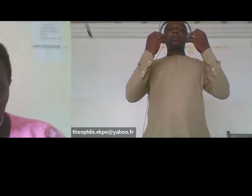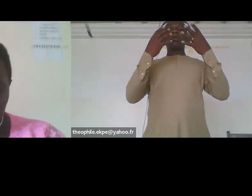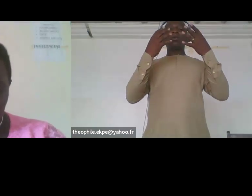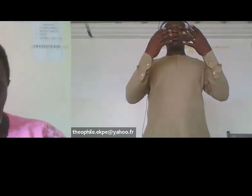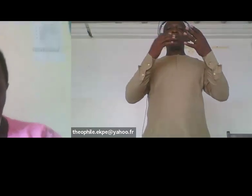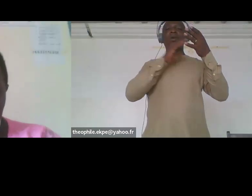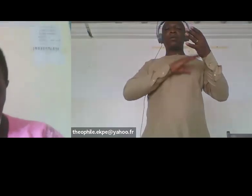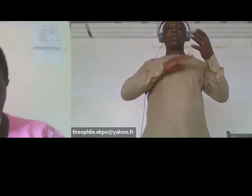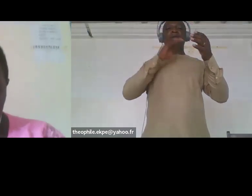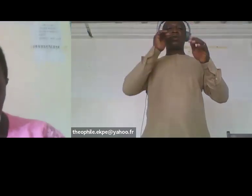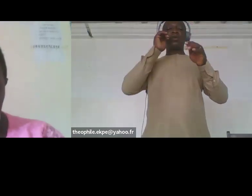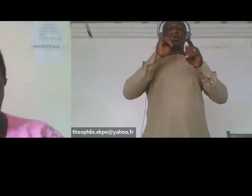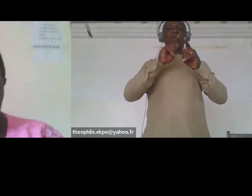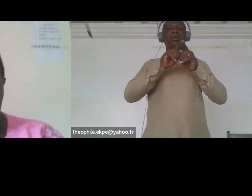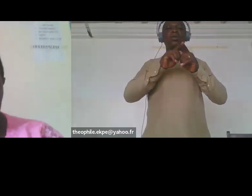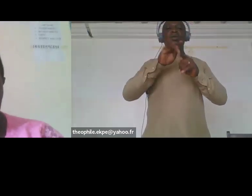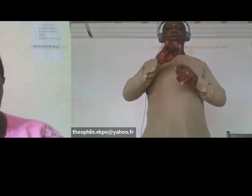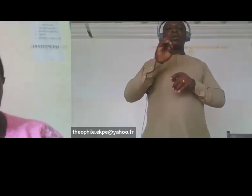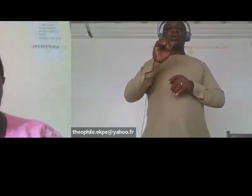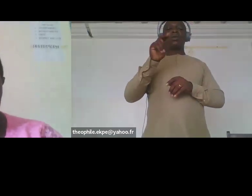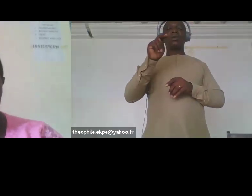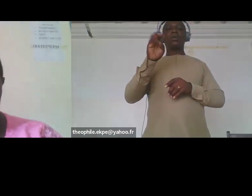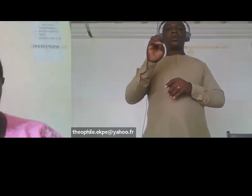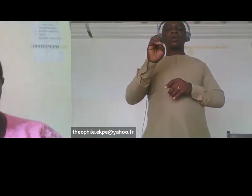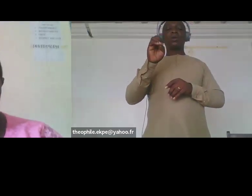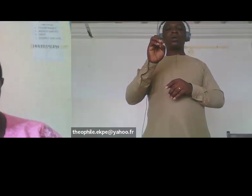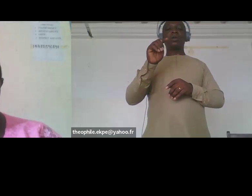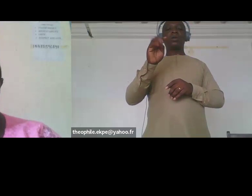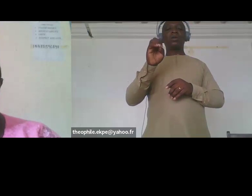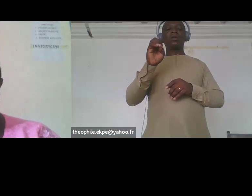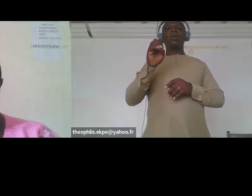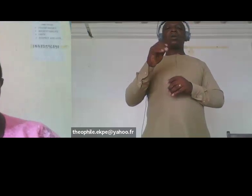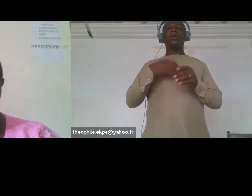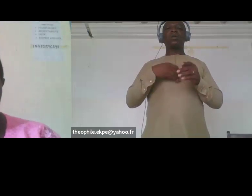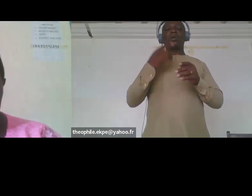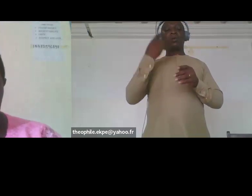Jan pardon Paron pardon je reprends en Françis pourrais-tu s'il te plaît nous